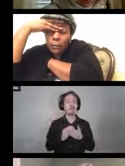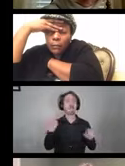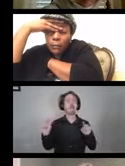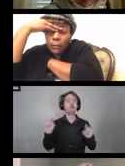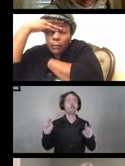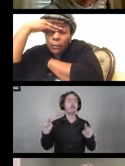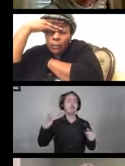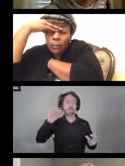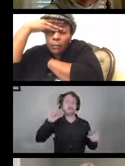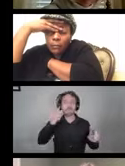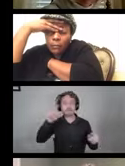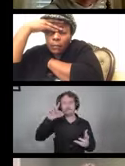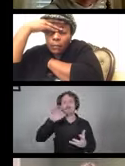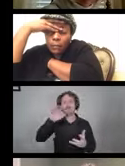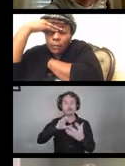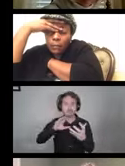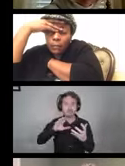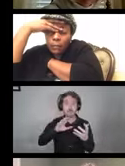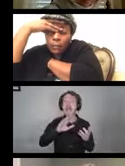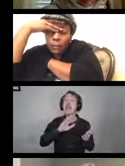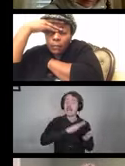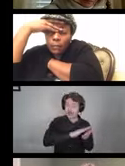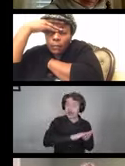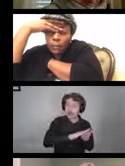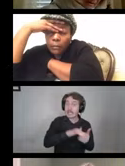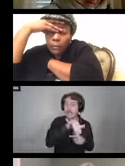but it does need to be cleaned and disinfected